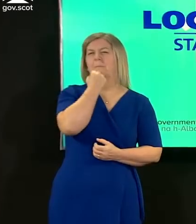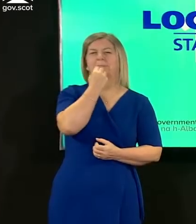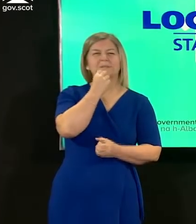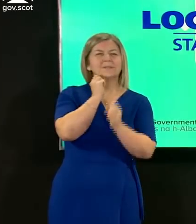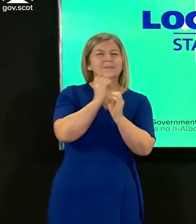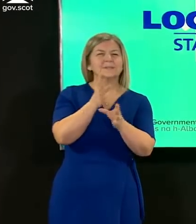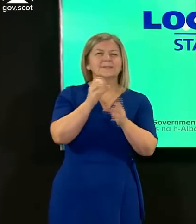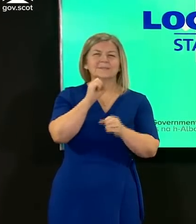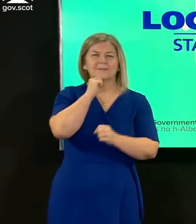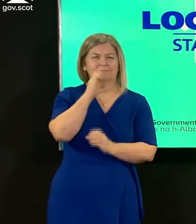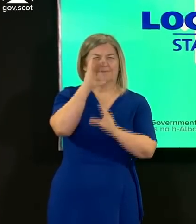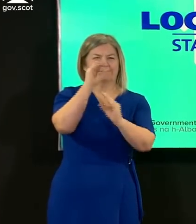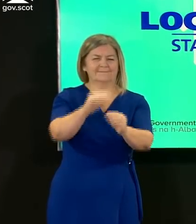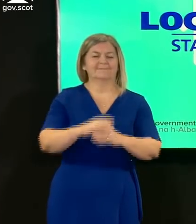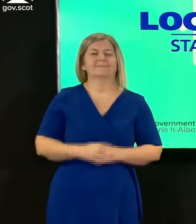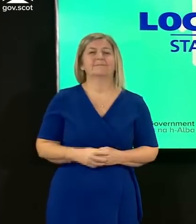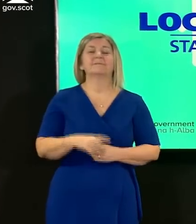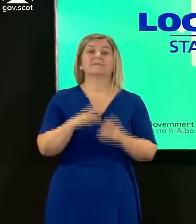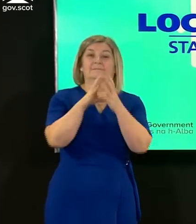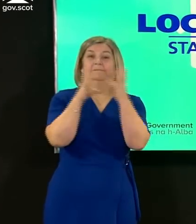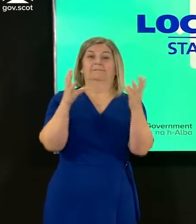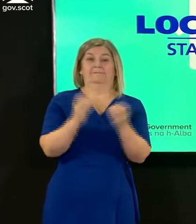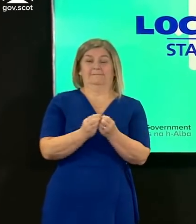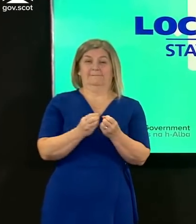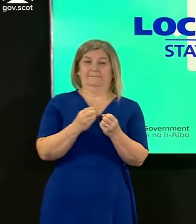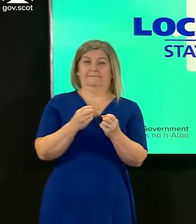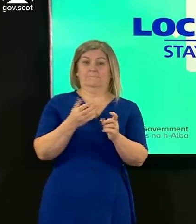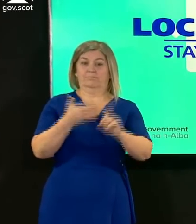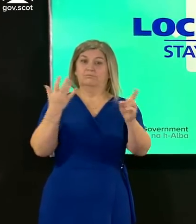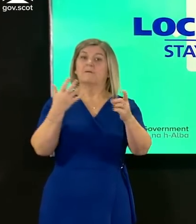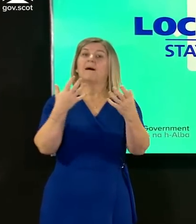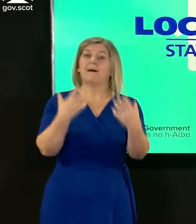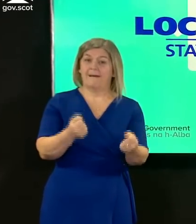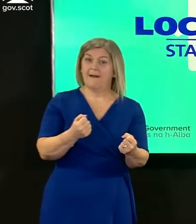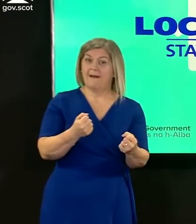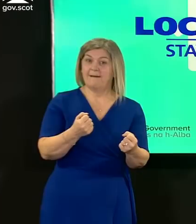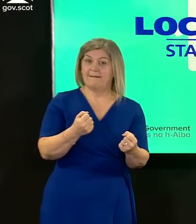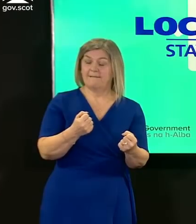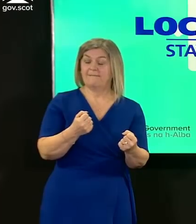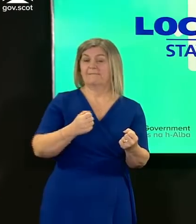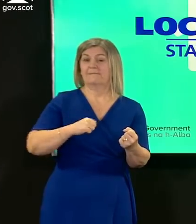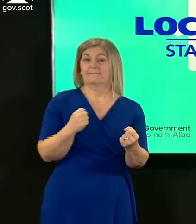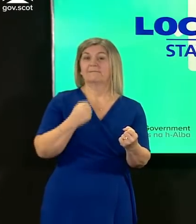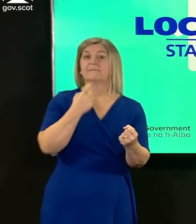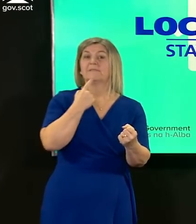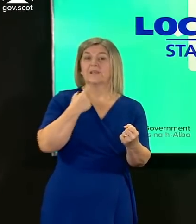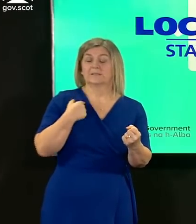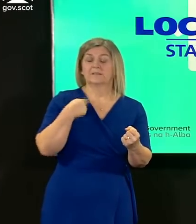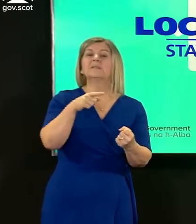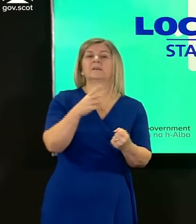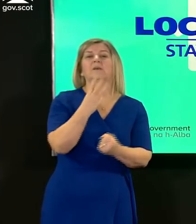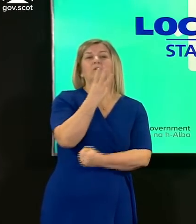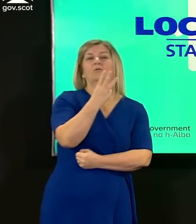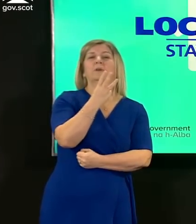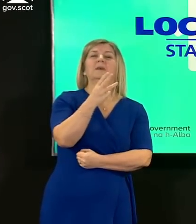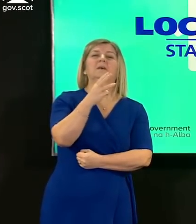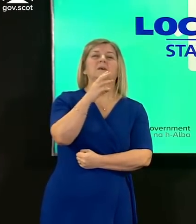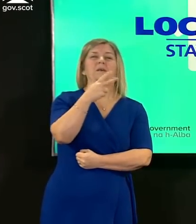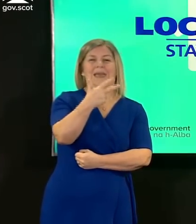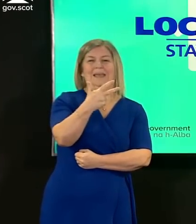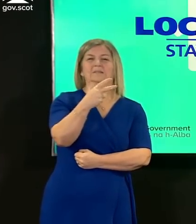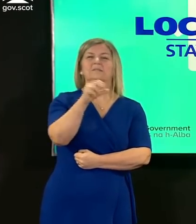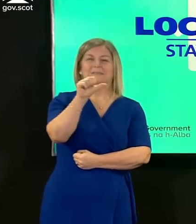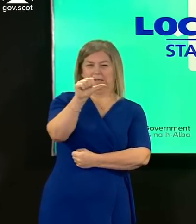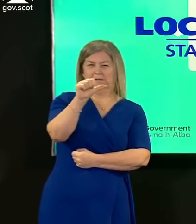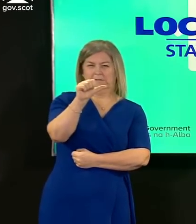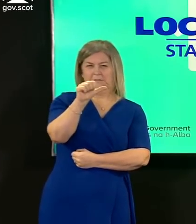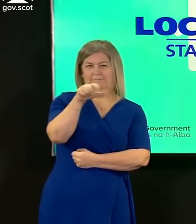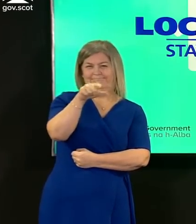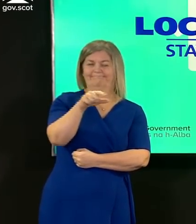statistics the total number of positive cases reported yesterday was 386 that represents 4.5 per cent